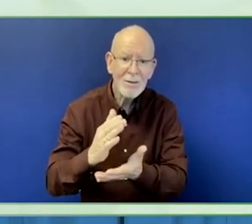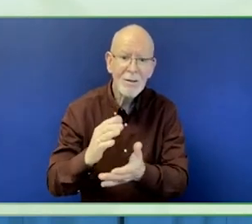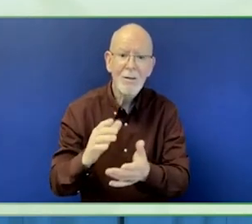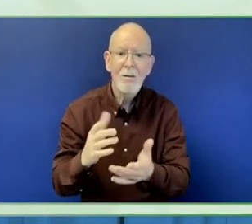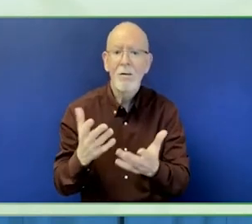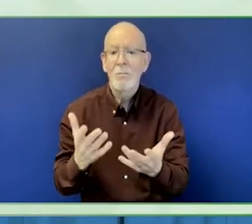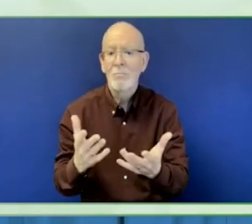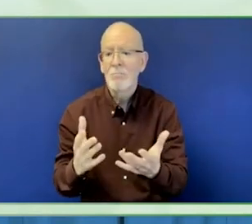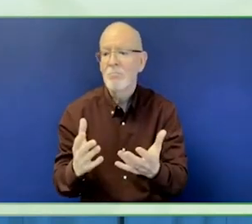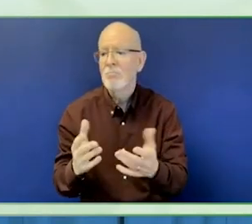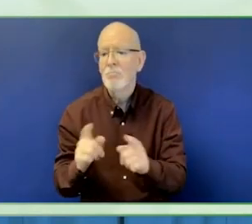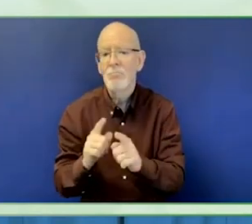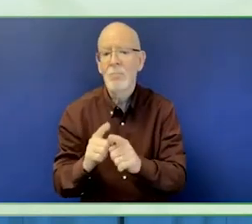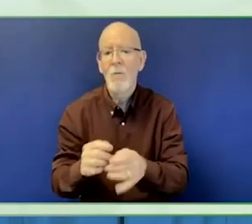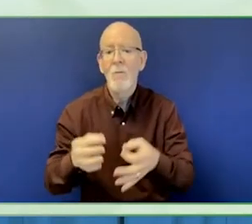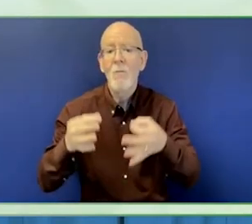have an evaluation committee.